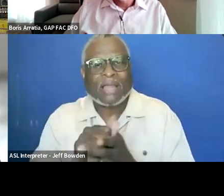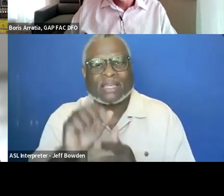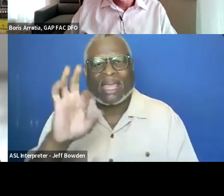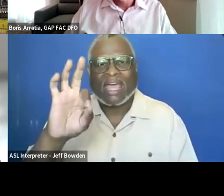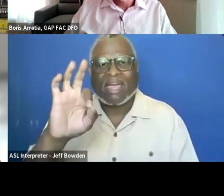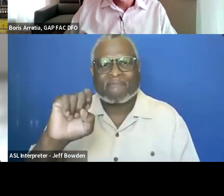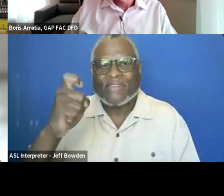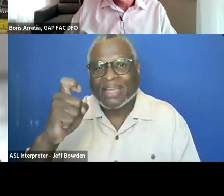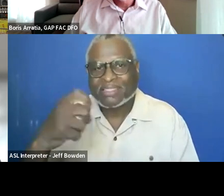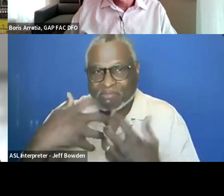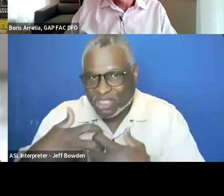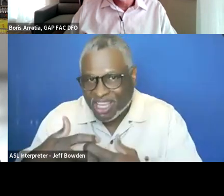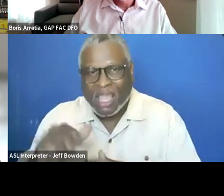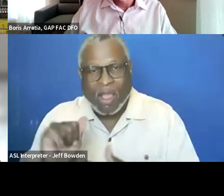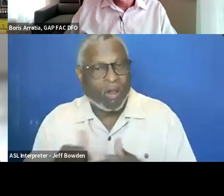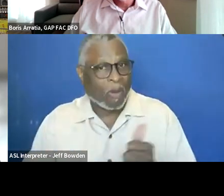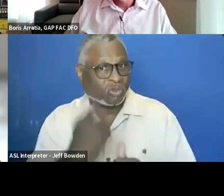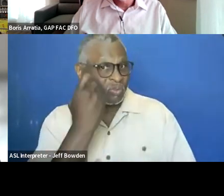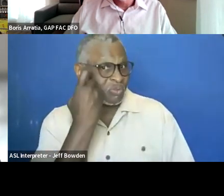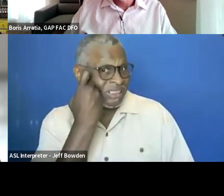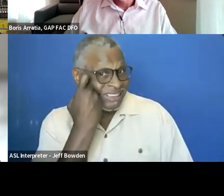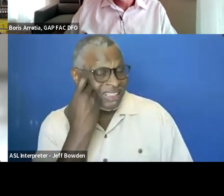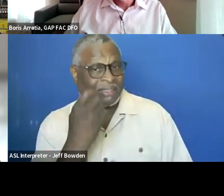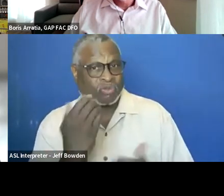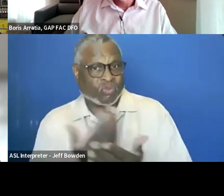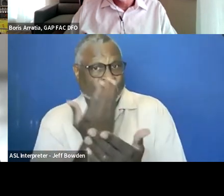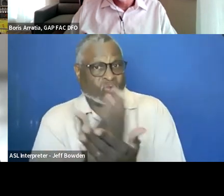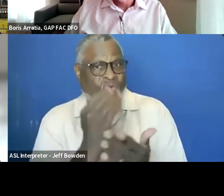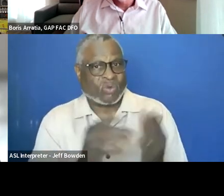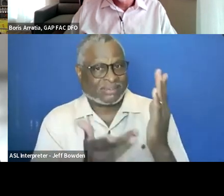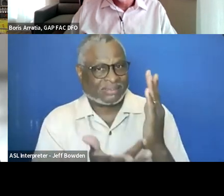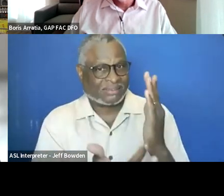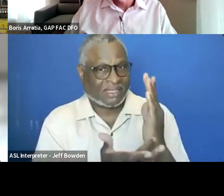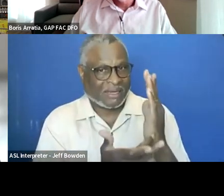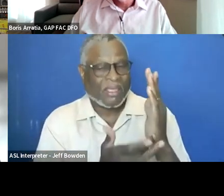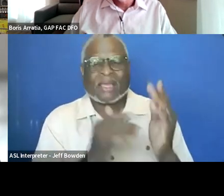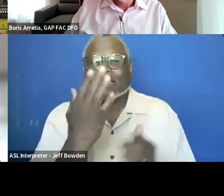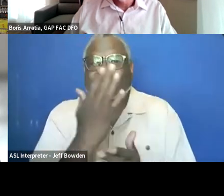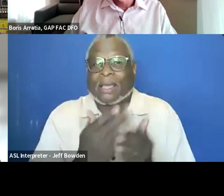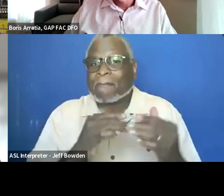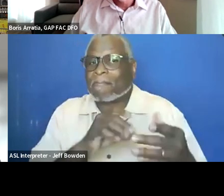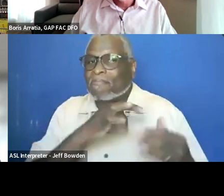versus like cutting-edge technology. It can be some benefits to like updates.